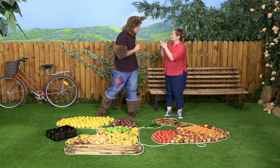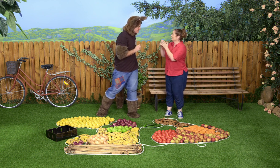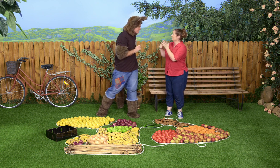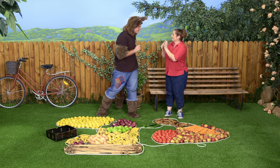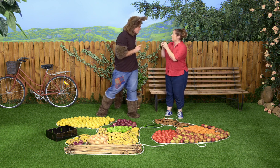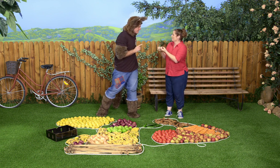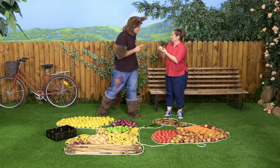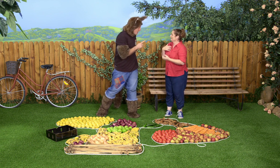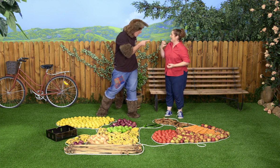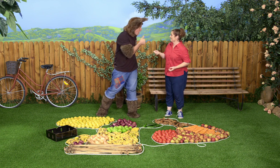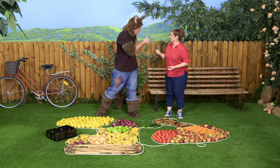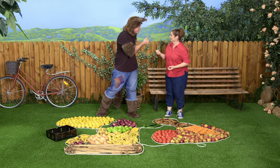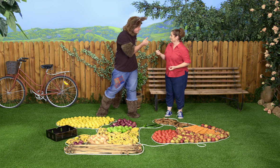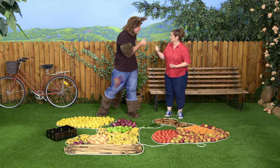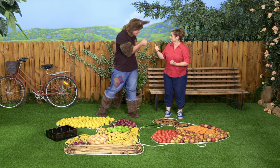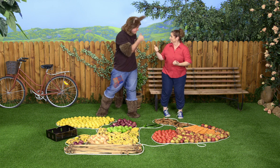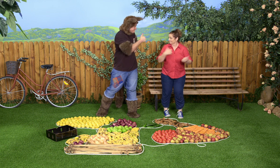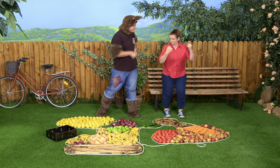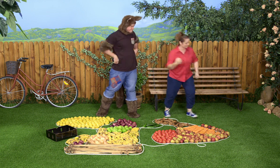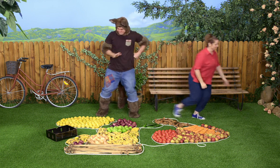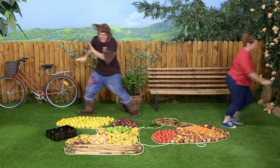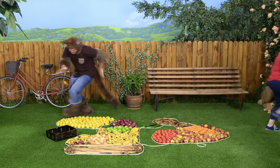Oh! I've got some apricots. You do? OK.